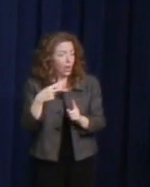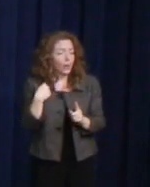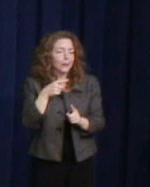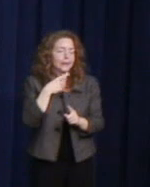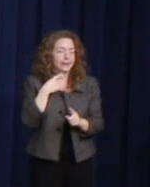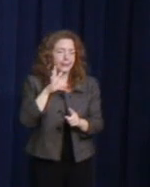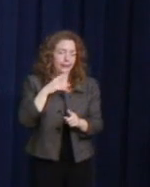in the community.